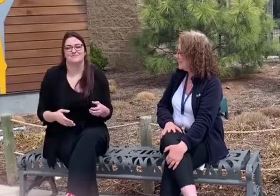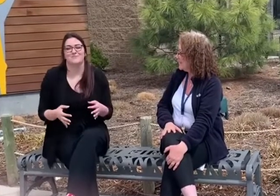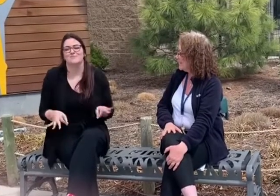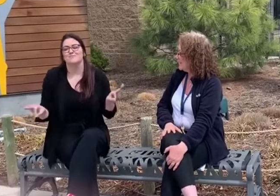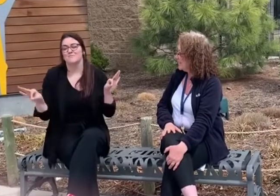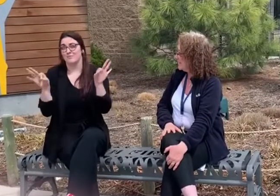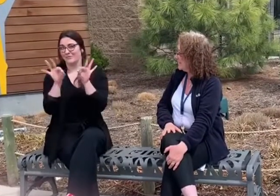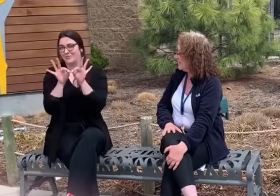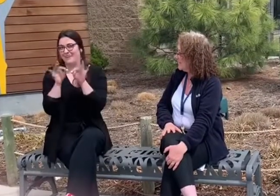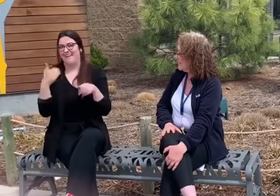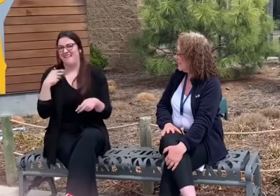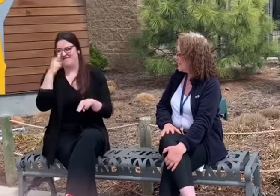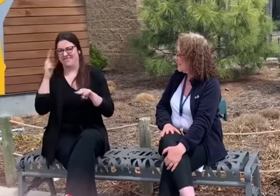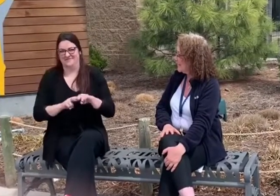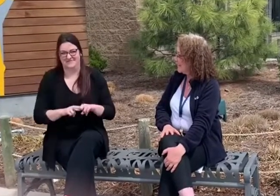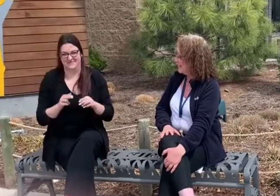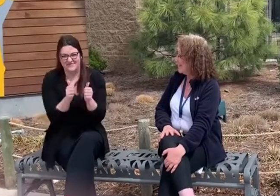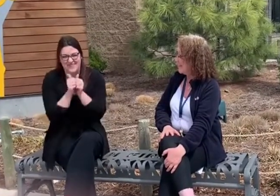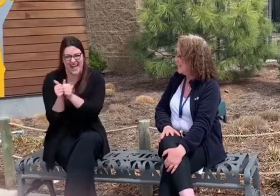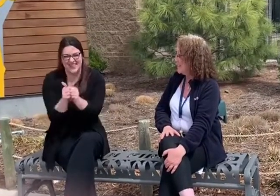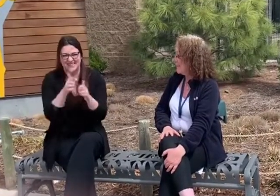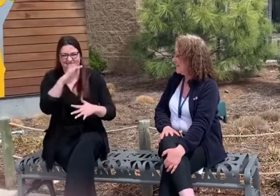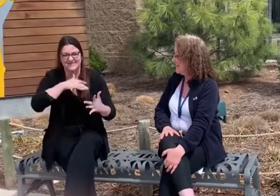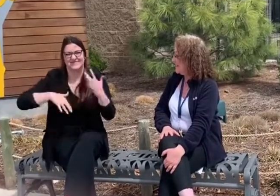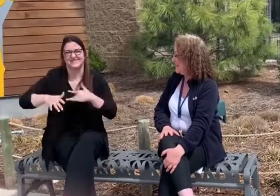And most importantly, have fun together!